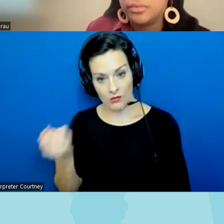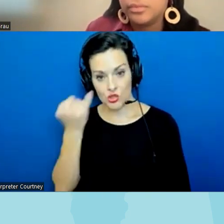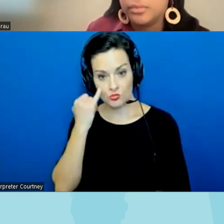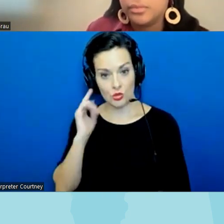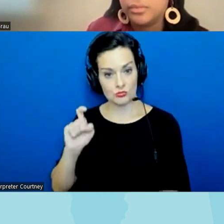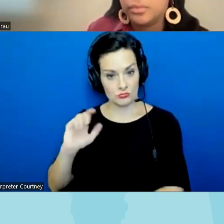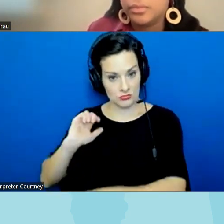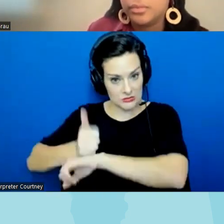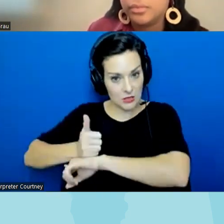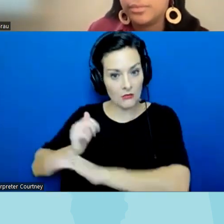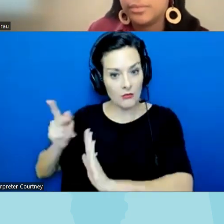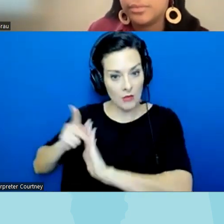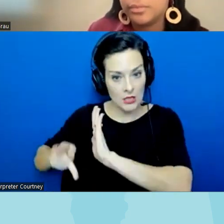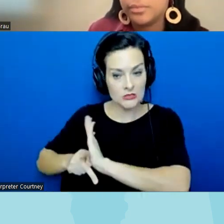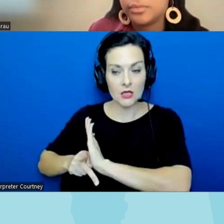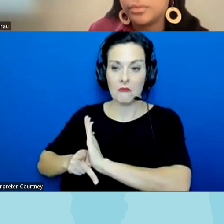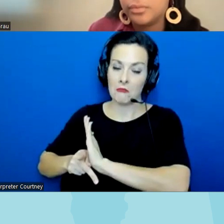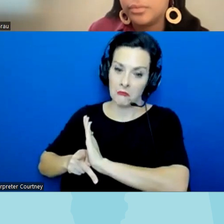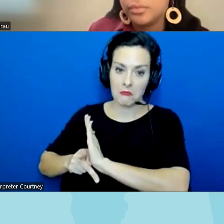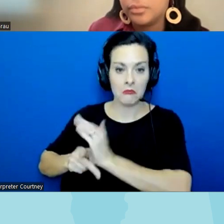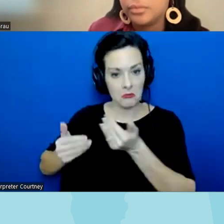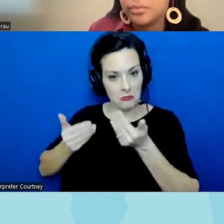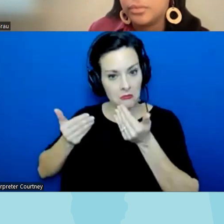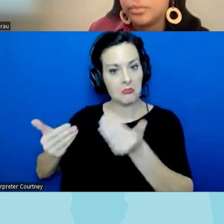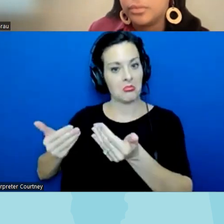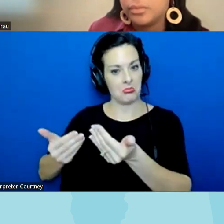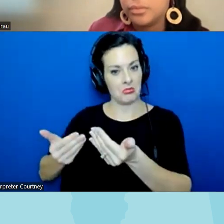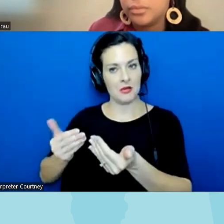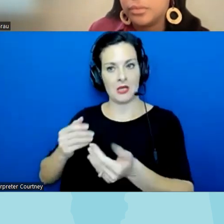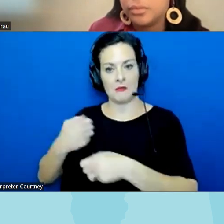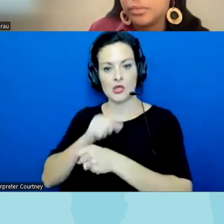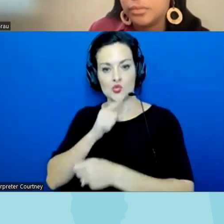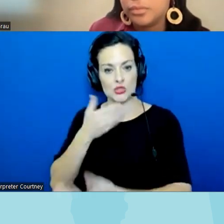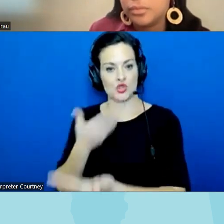let's let's you know let's be um active about it being a good one so that's great um we T talk